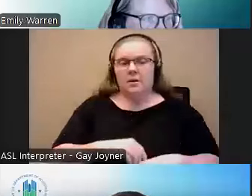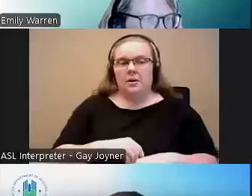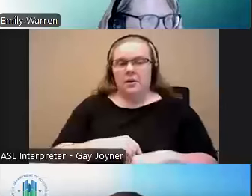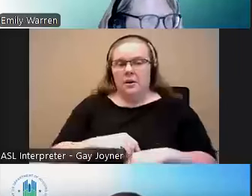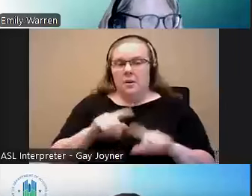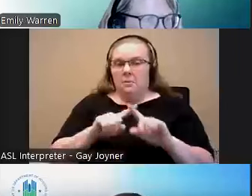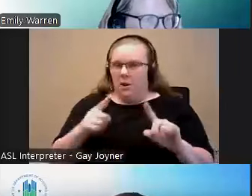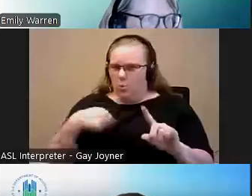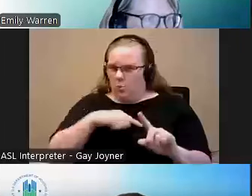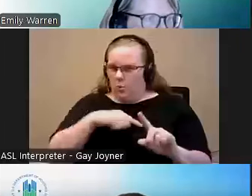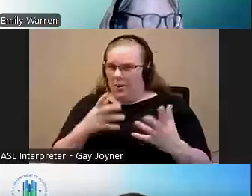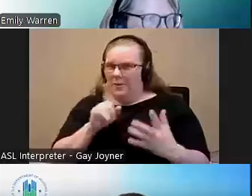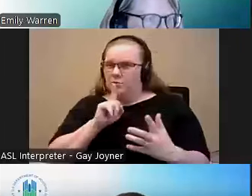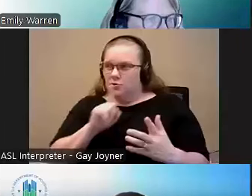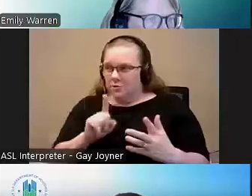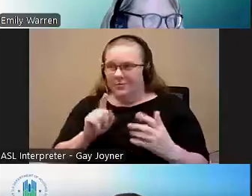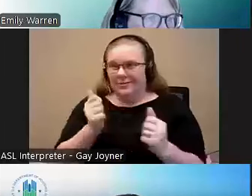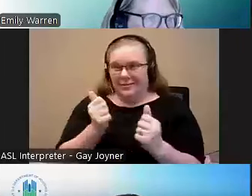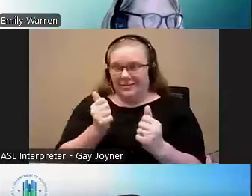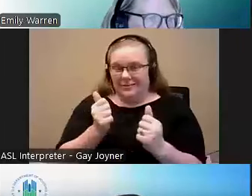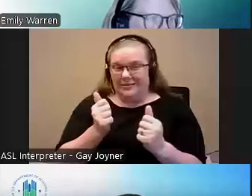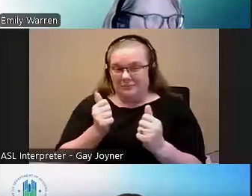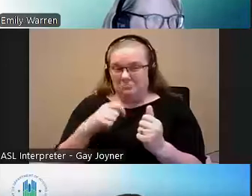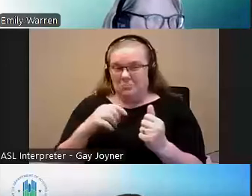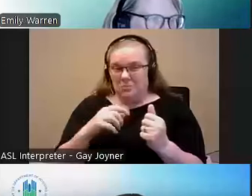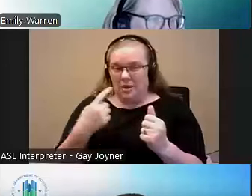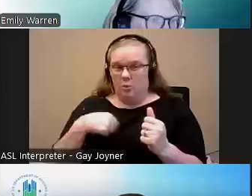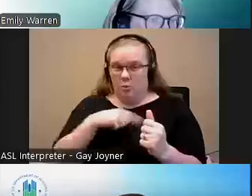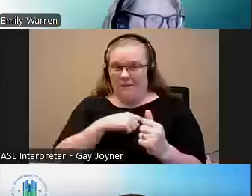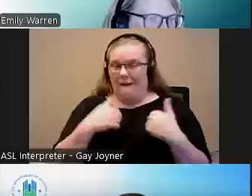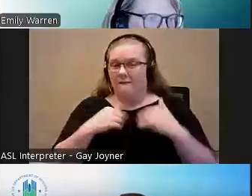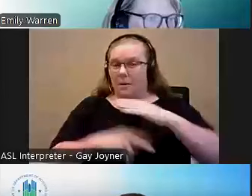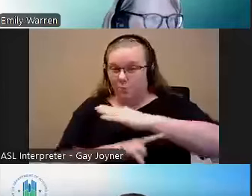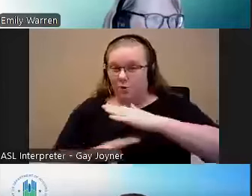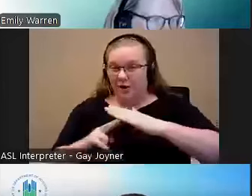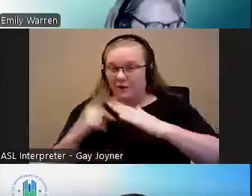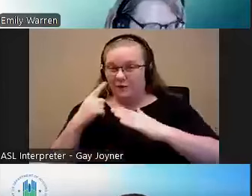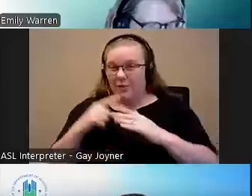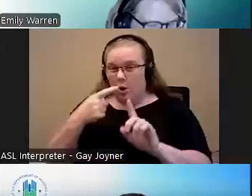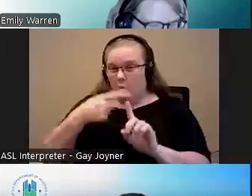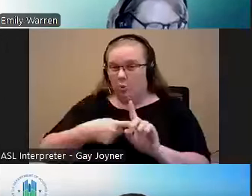of rental assistance, one of the ways that that could happen is by having your Housing